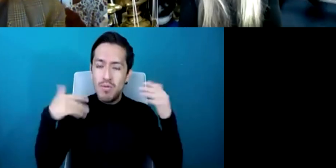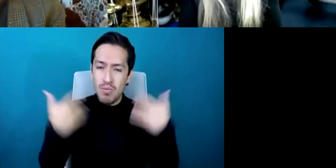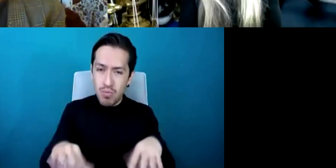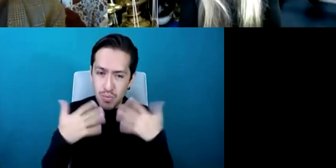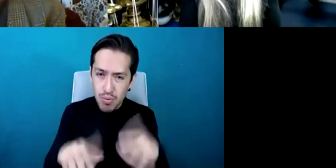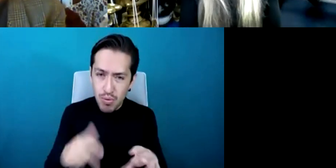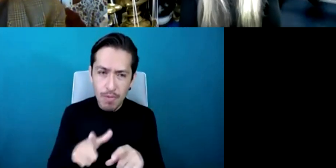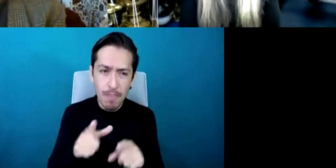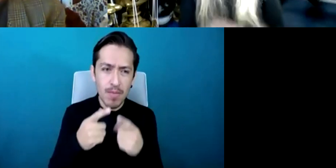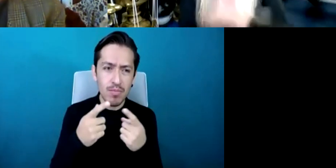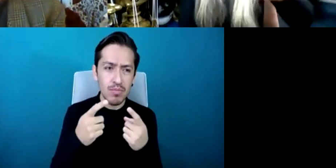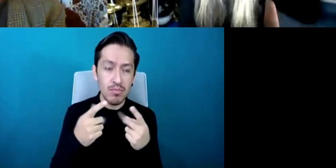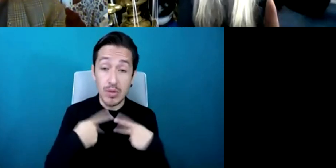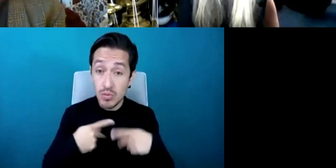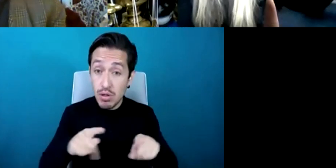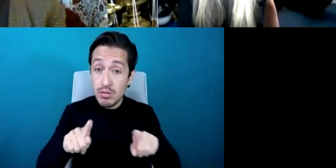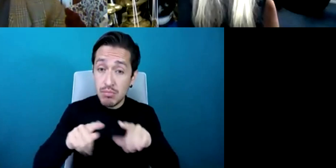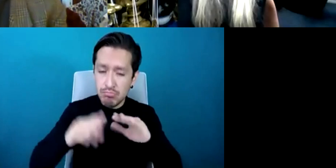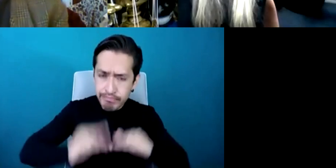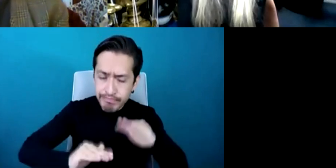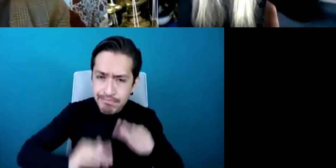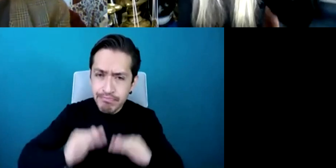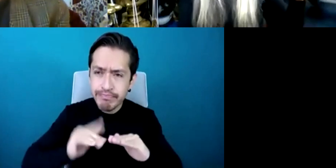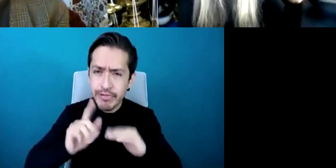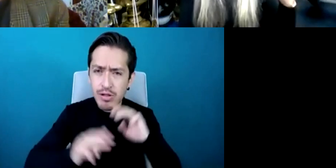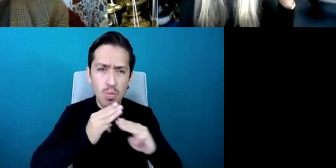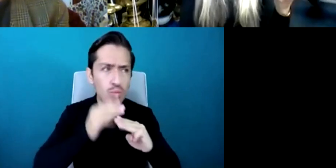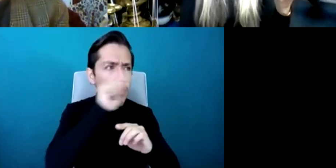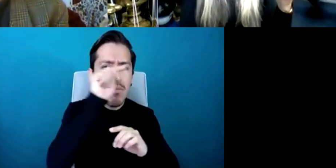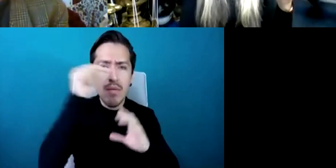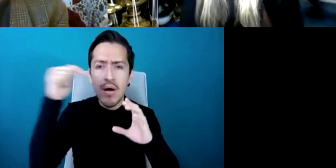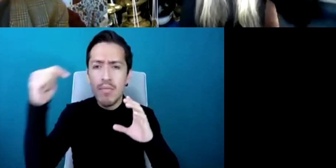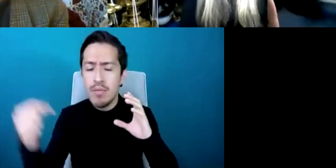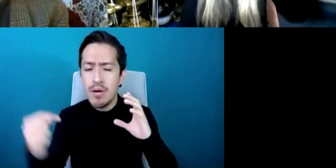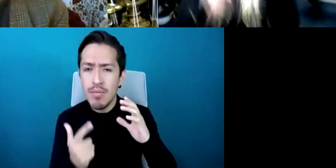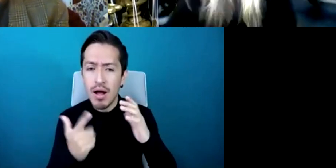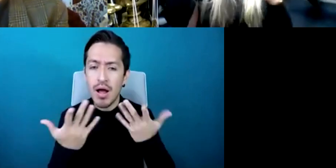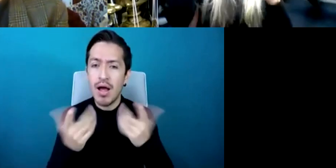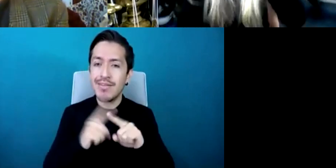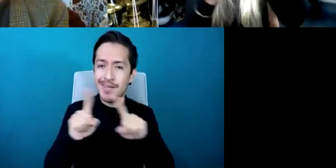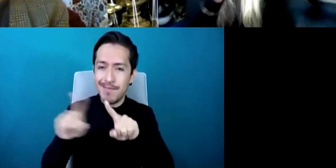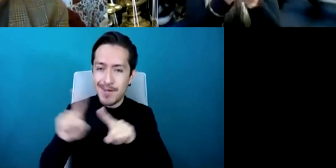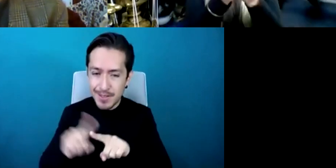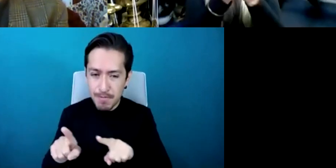stage and so on and so forth and so it really made sure that I was exercising different muscle groups